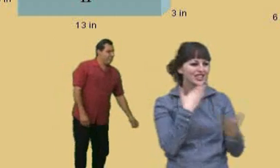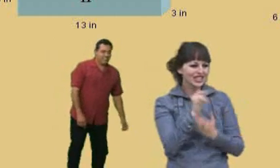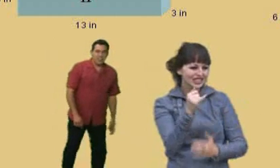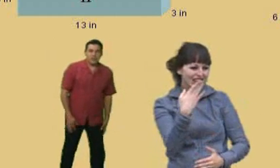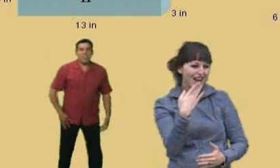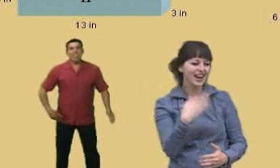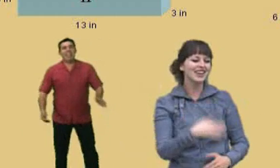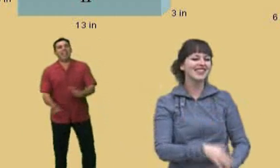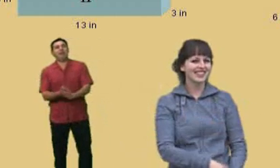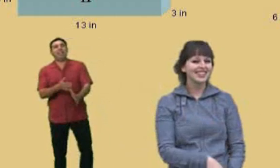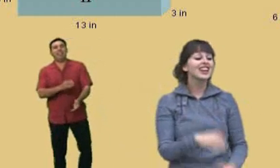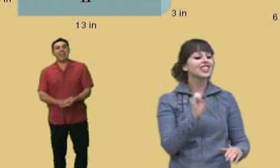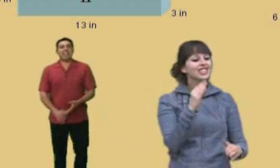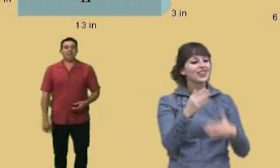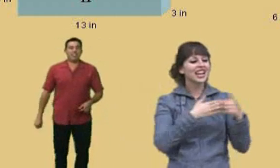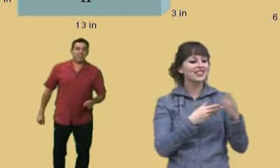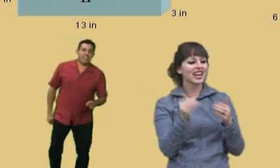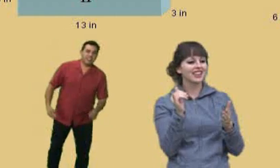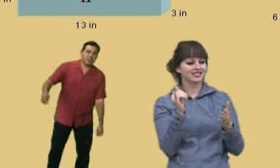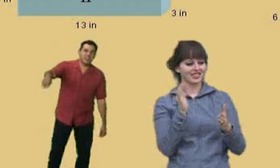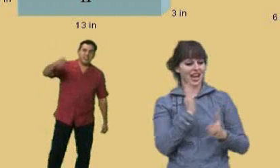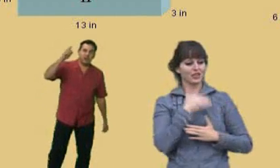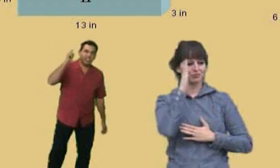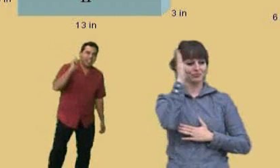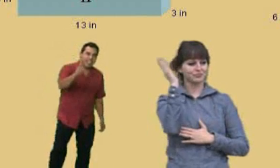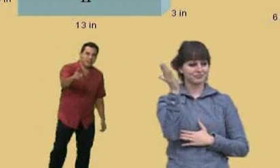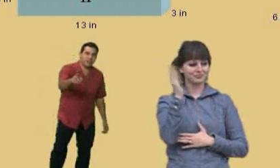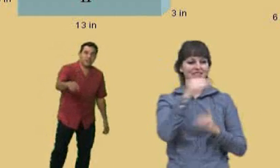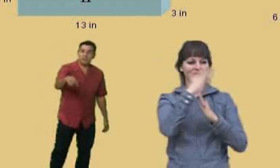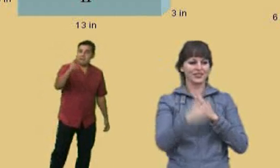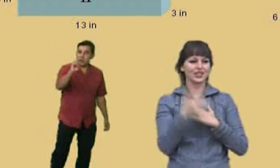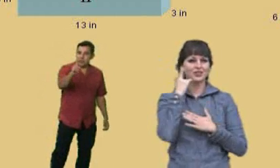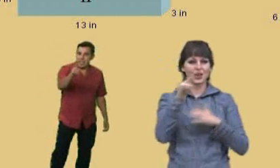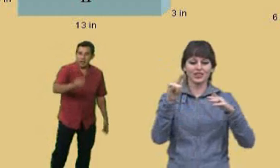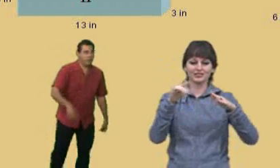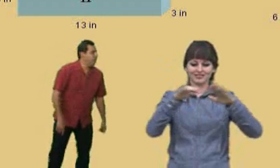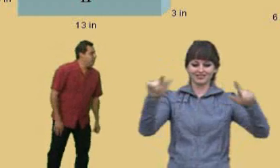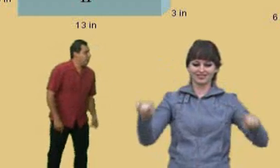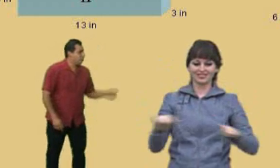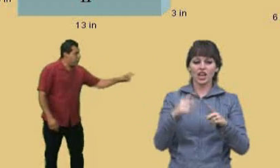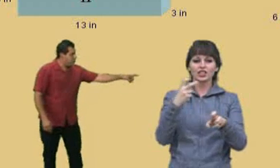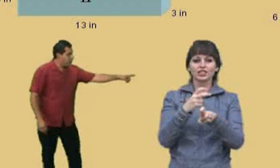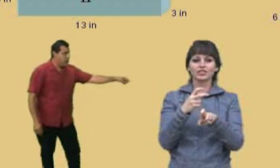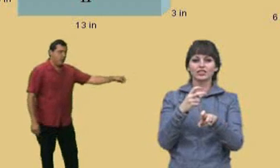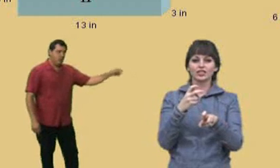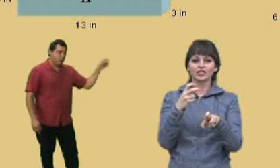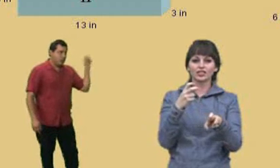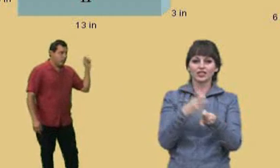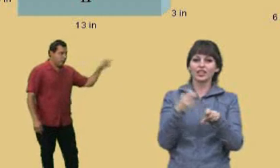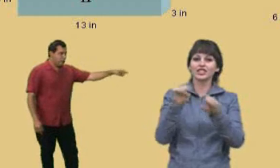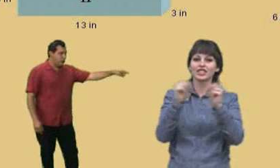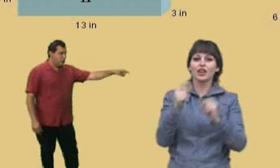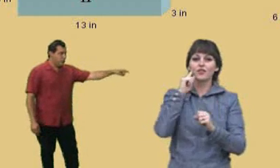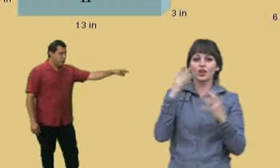So, anyway, that completes our lecture on rectangular solids for now. Now remember, Charlie, you better keep up with the homework.